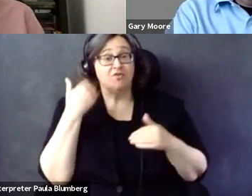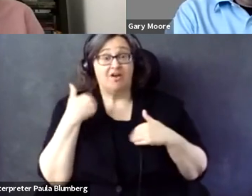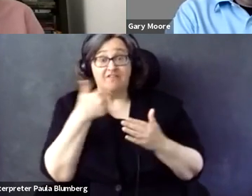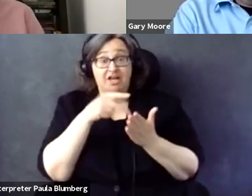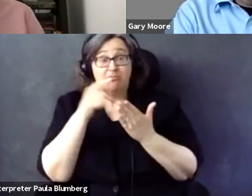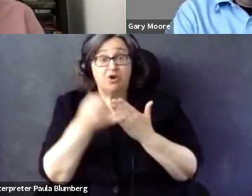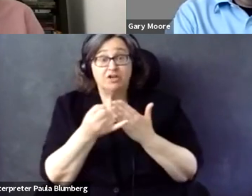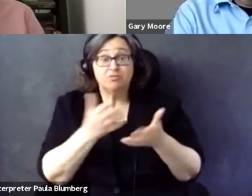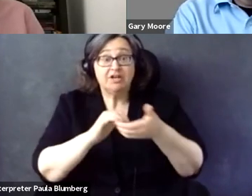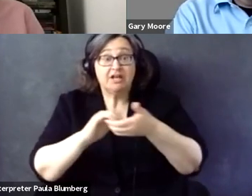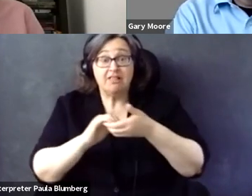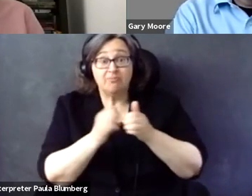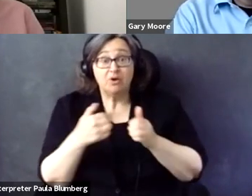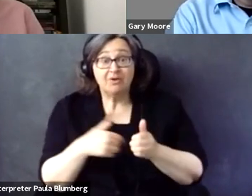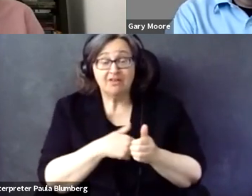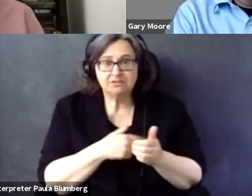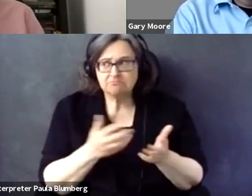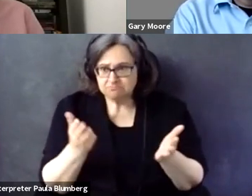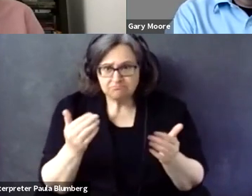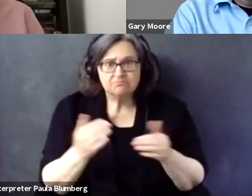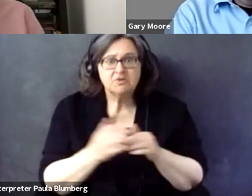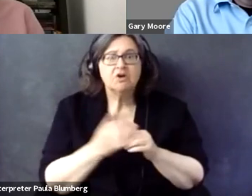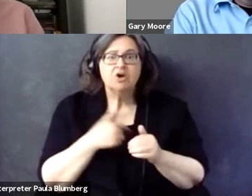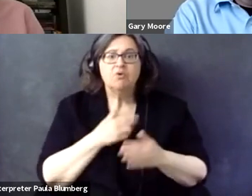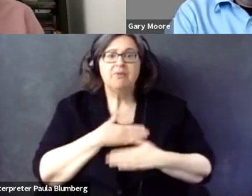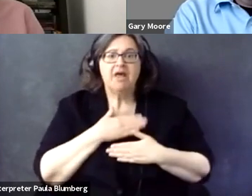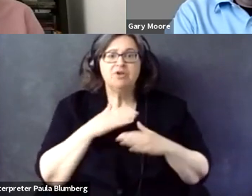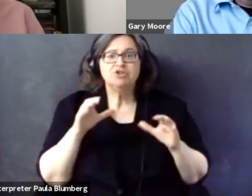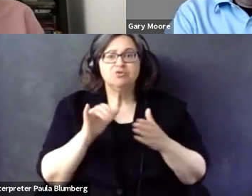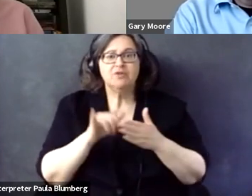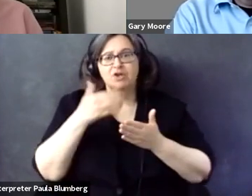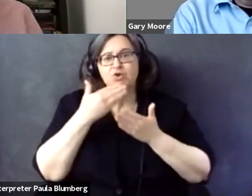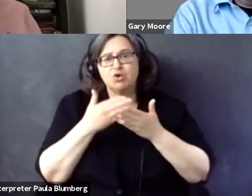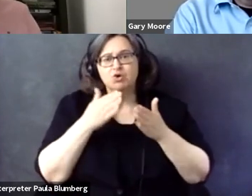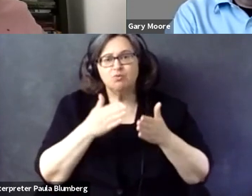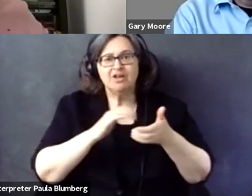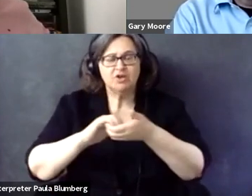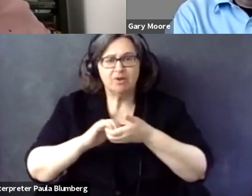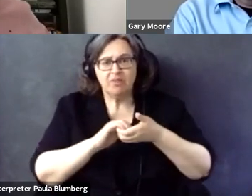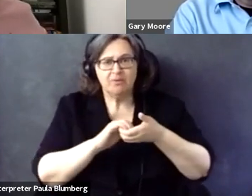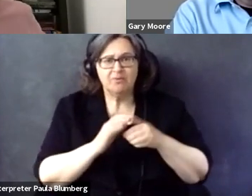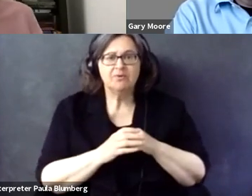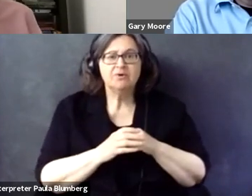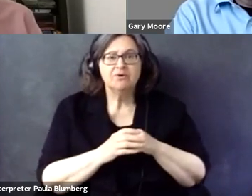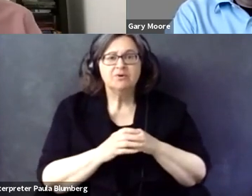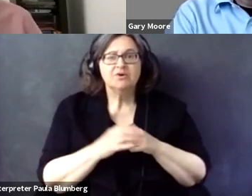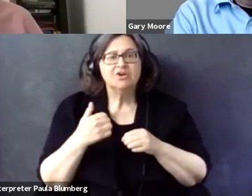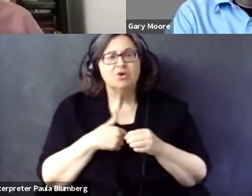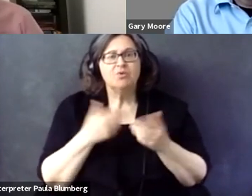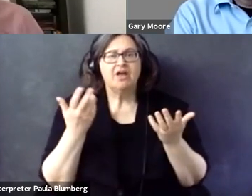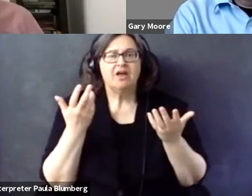we provide the same thing. So if there are any initiatives out there that would like to collaborate with us, we are very happy to make sure that we do